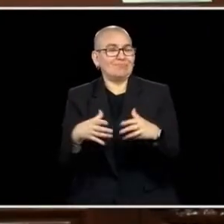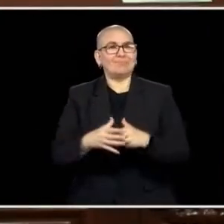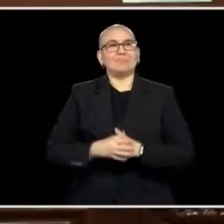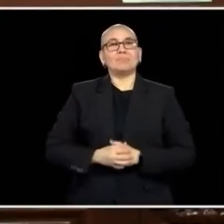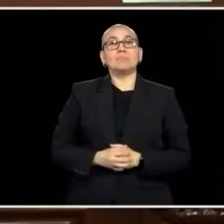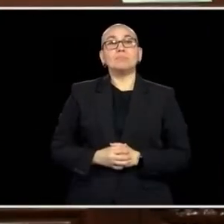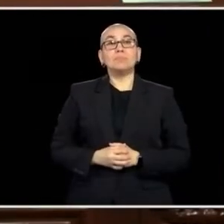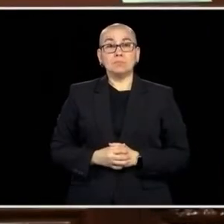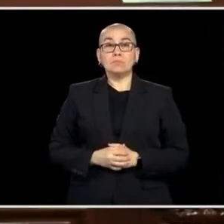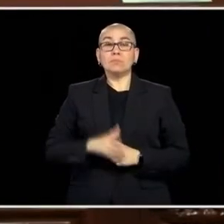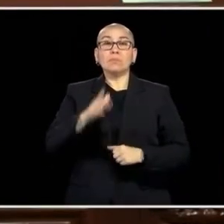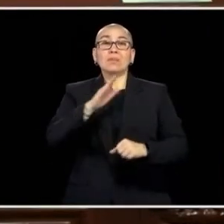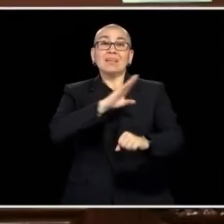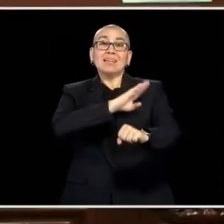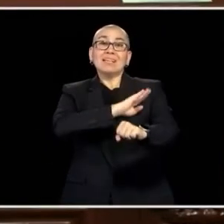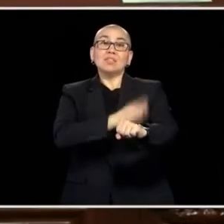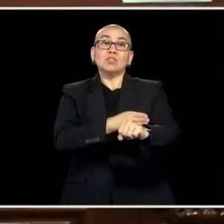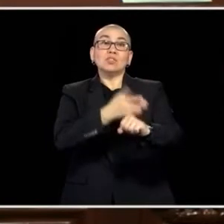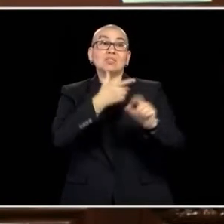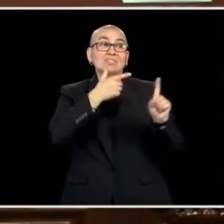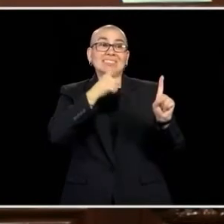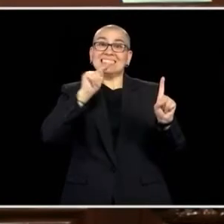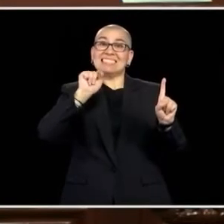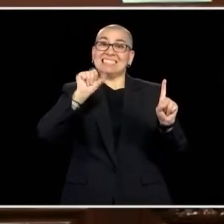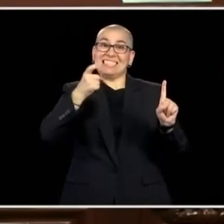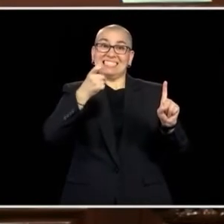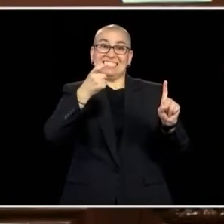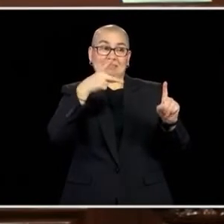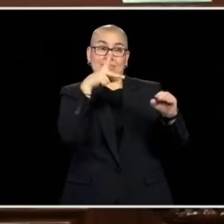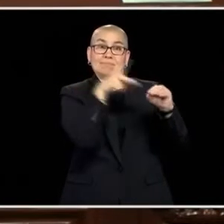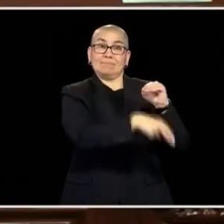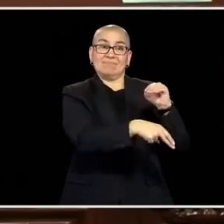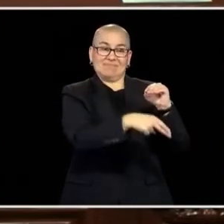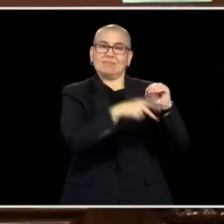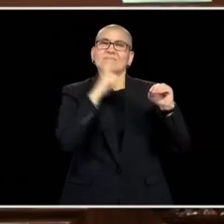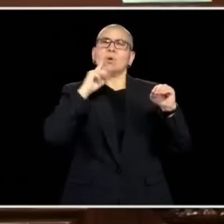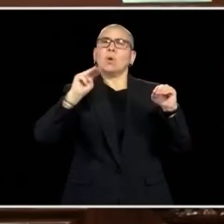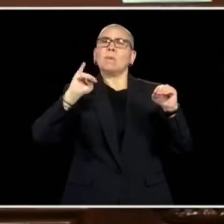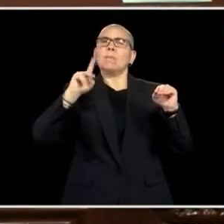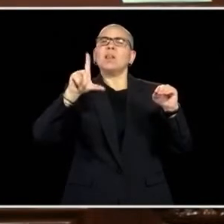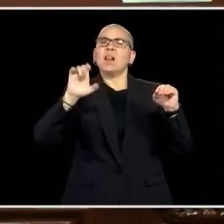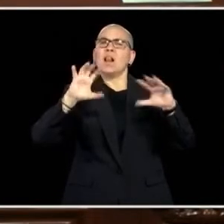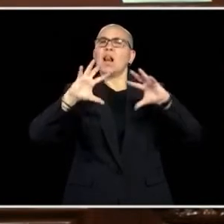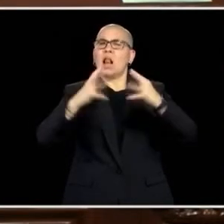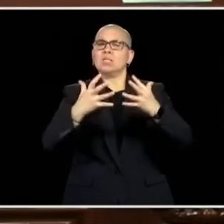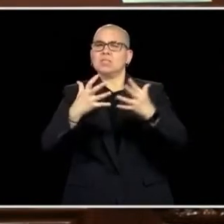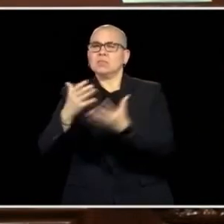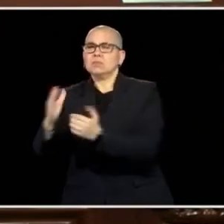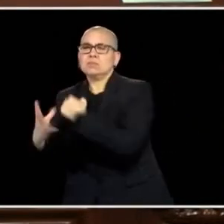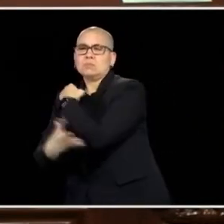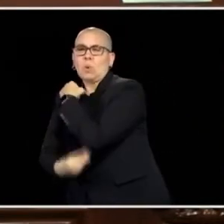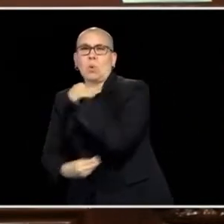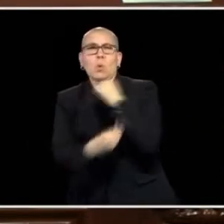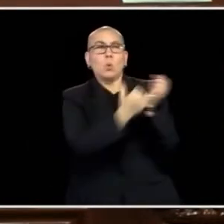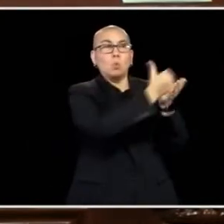PICK THE NERGY UP OVER HERE AND WE DID IT BY CUTTING TAXES FOR THE MIDDLE CLASS, ALL AT THE SAME TIME. WE WERE ABLE TO PASS THE FIRST